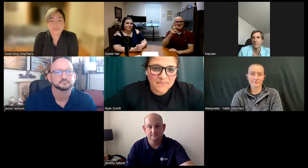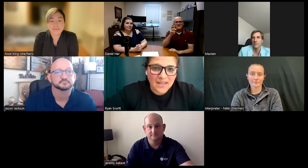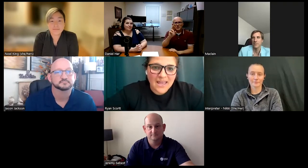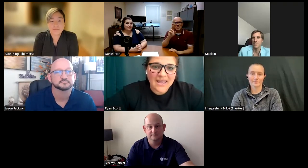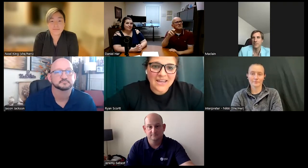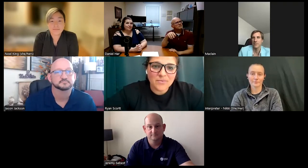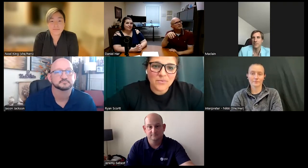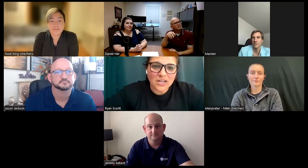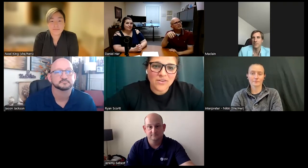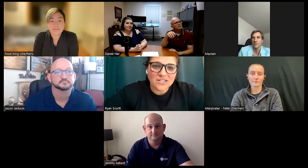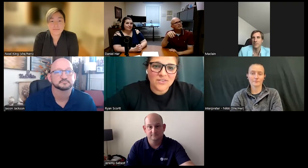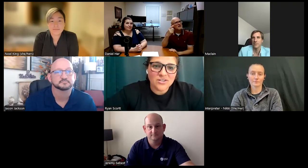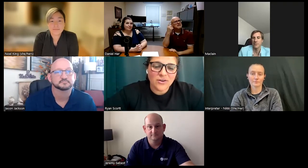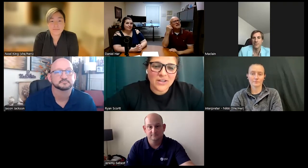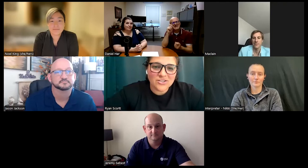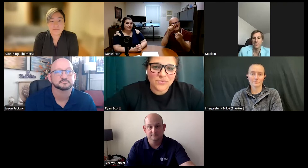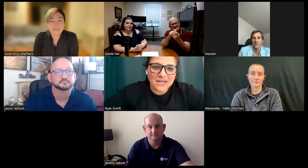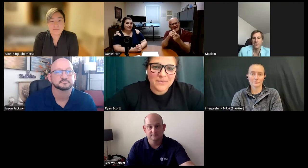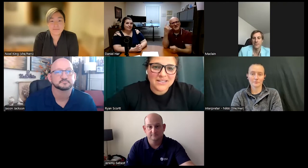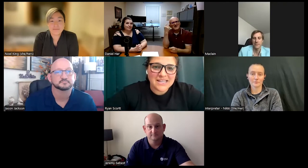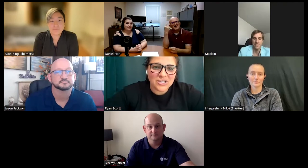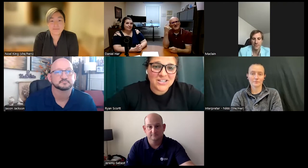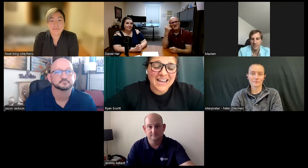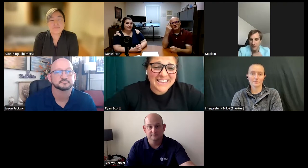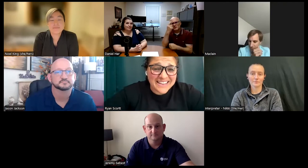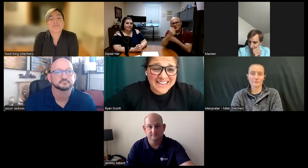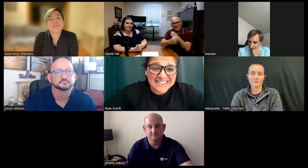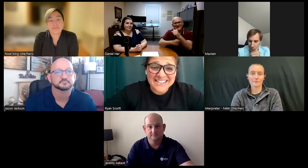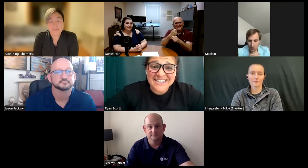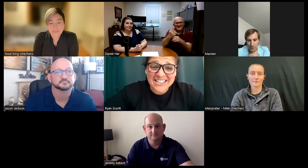and I've been working for the Division of Vocational Rehabilitation, I think